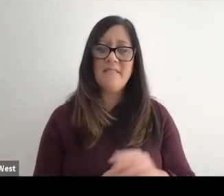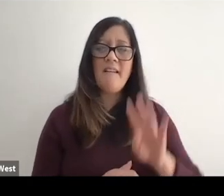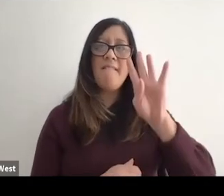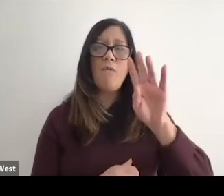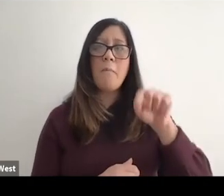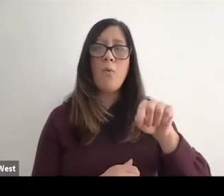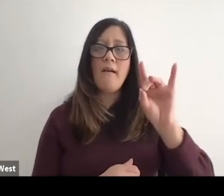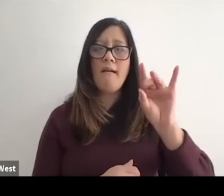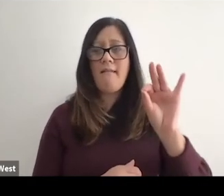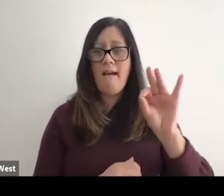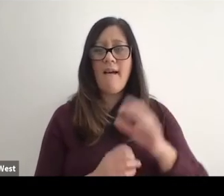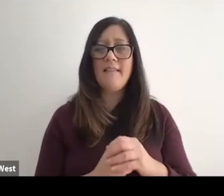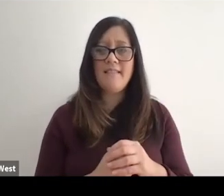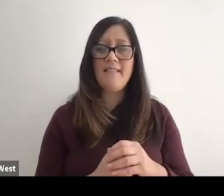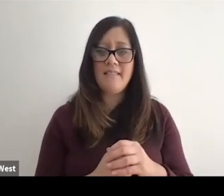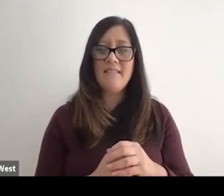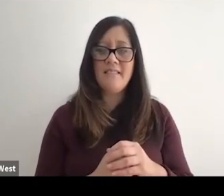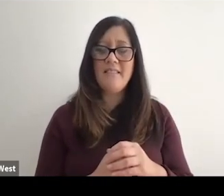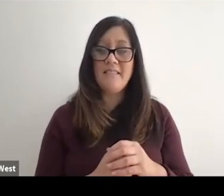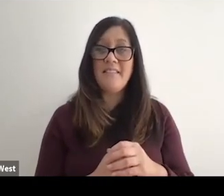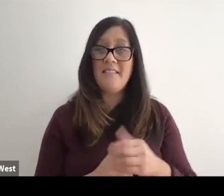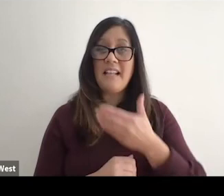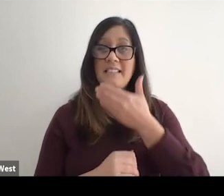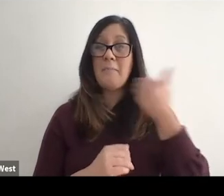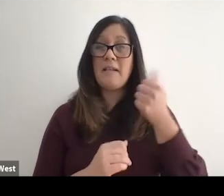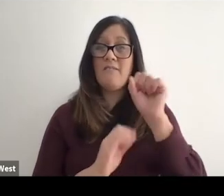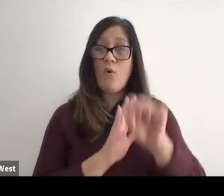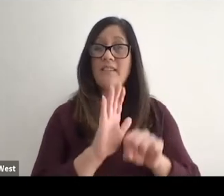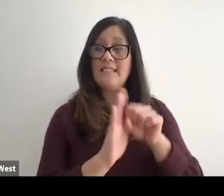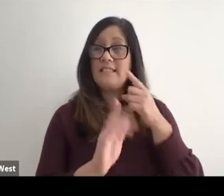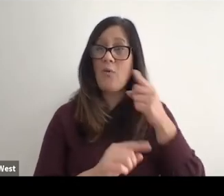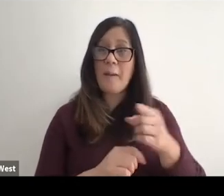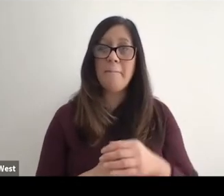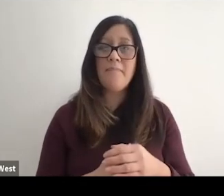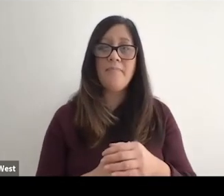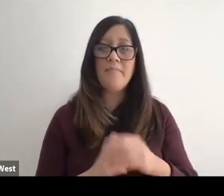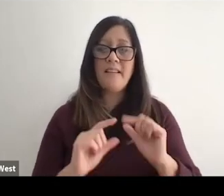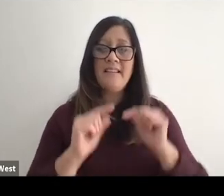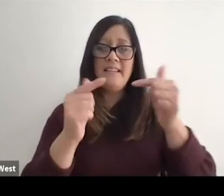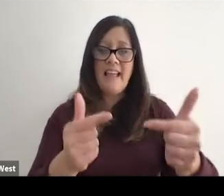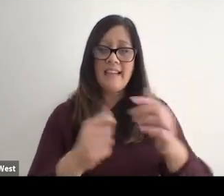It's actually a season best for the Swede. Here's the man debate.